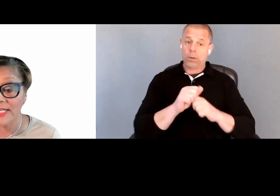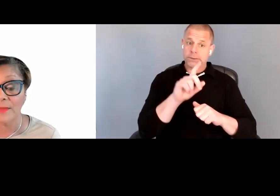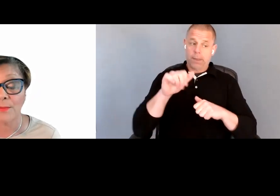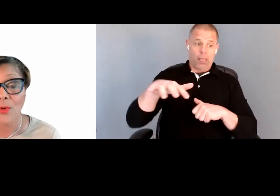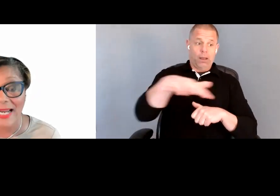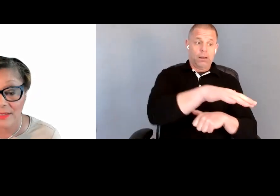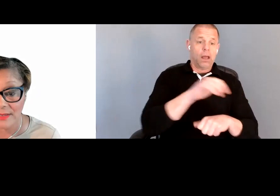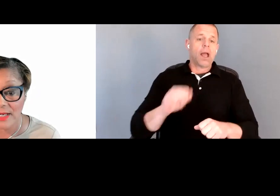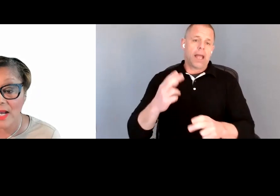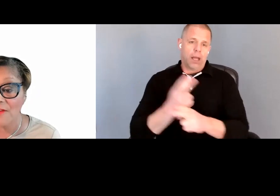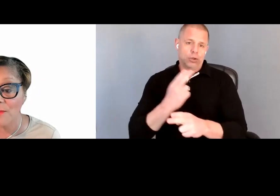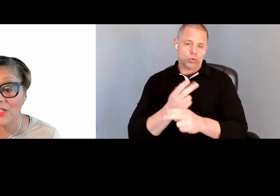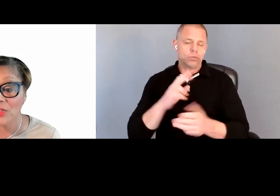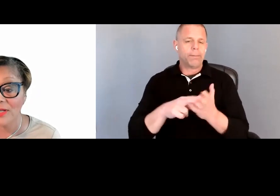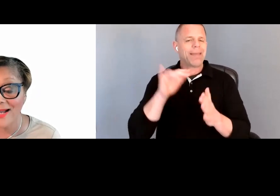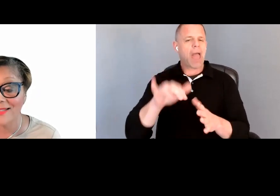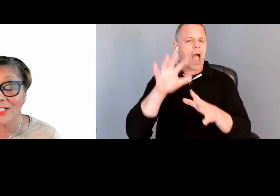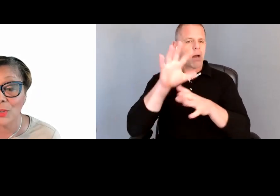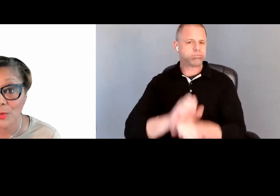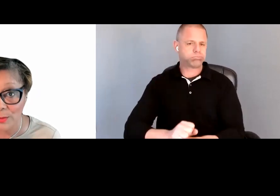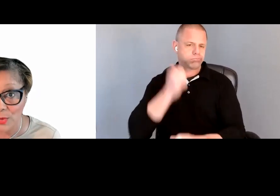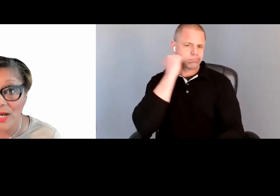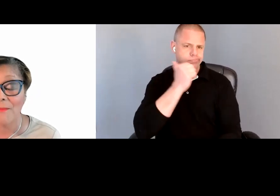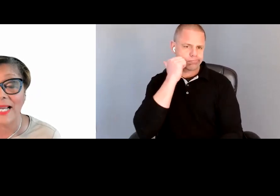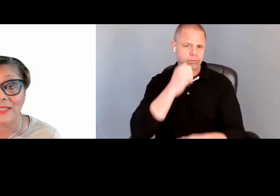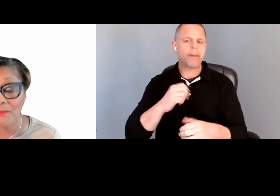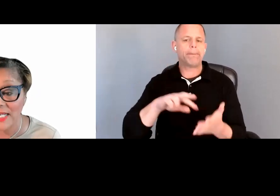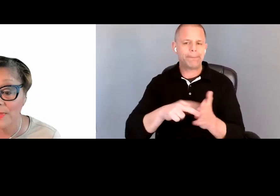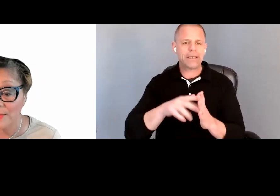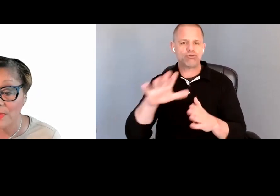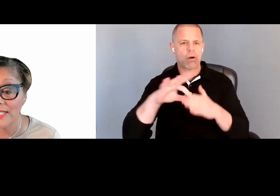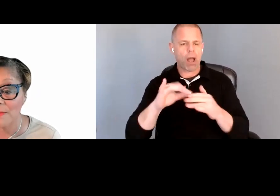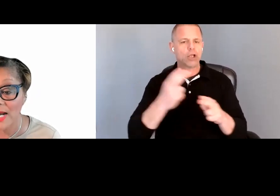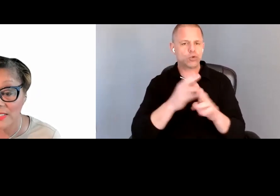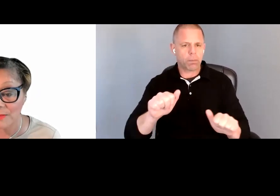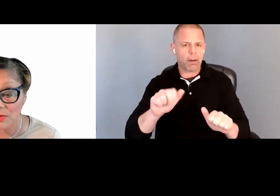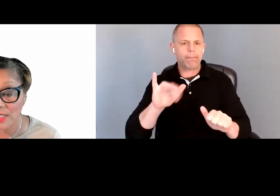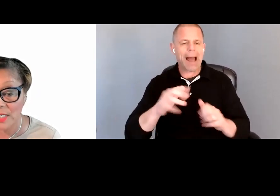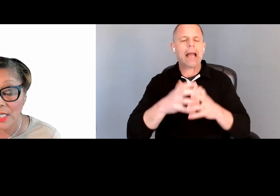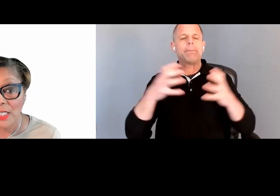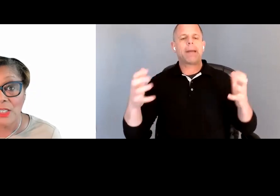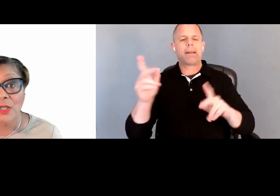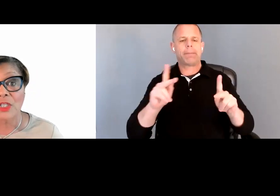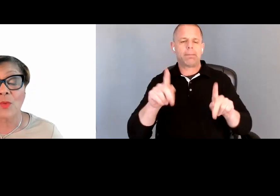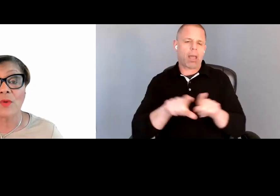It is the practice of making your content usable by as many people as possible. So we